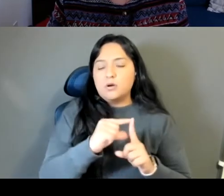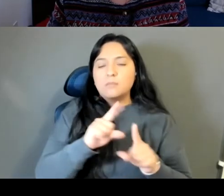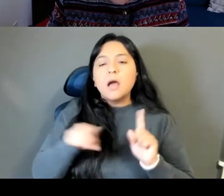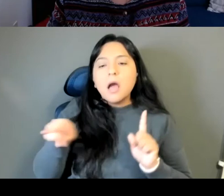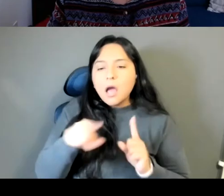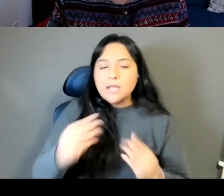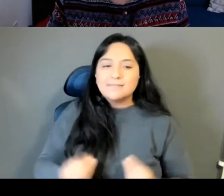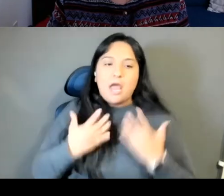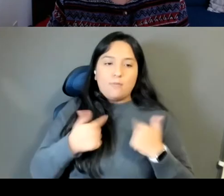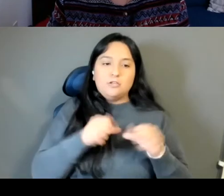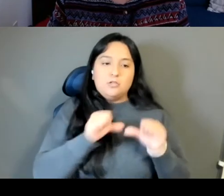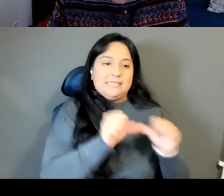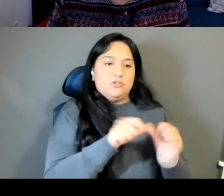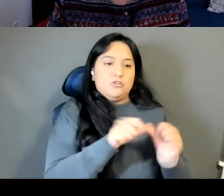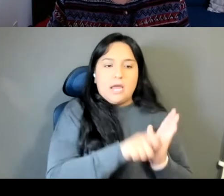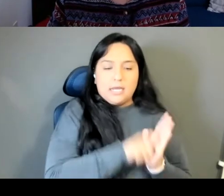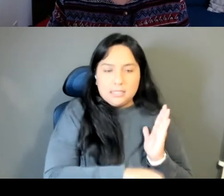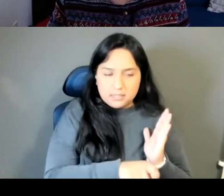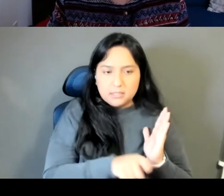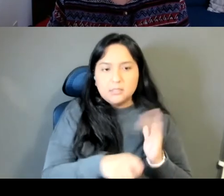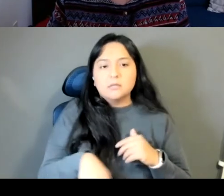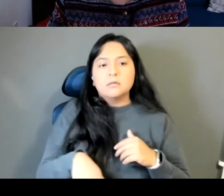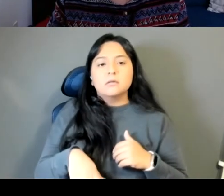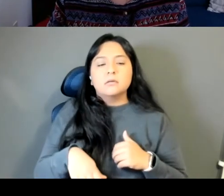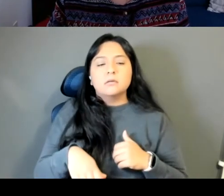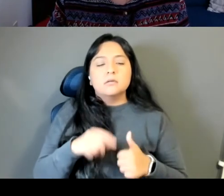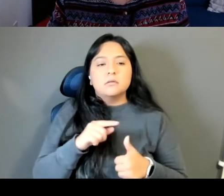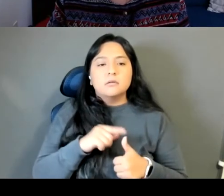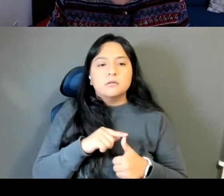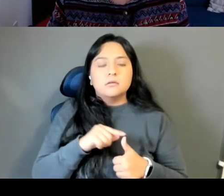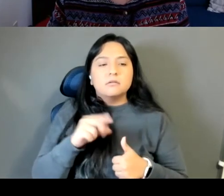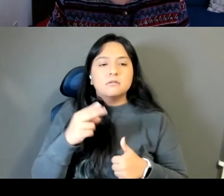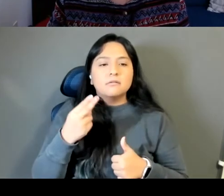Kim Arnold's looking for the long woman, Allen long phrase how to keep you alive.